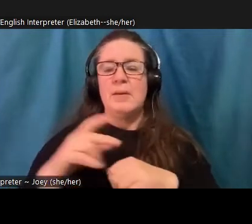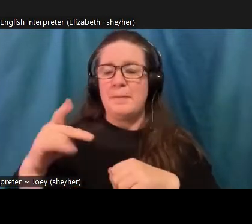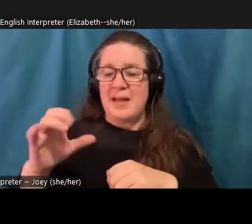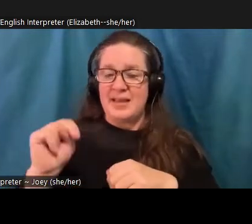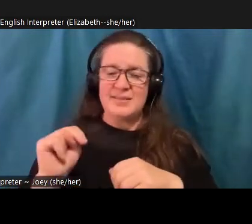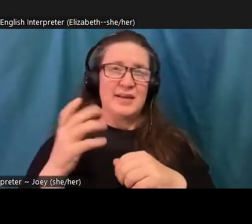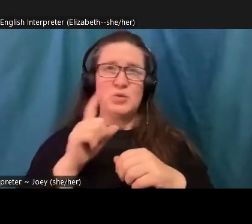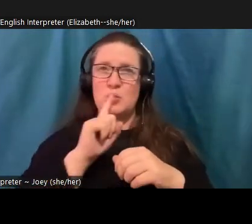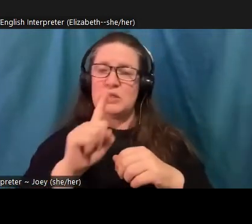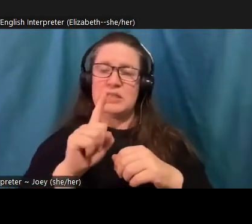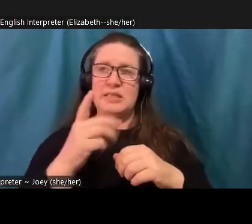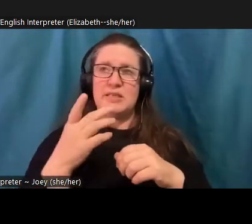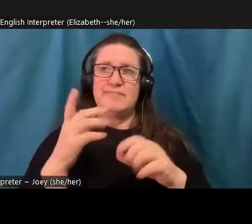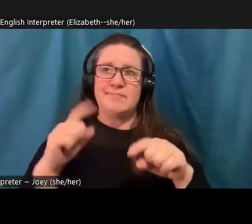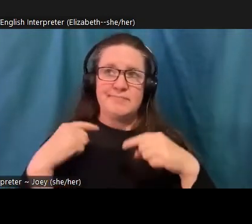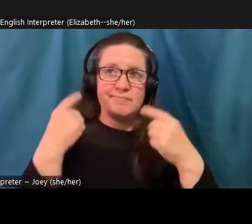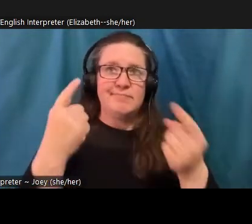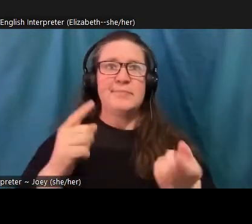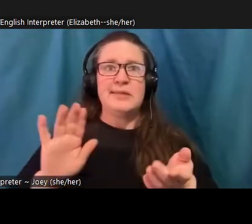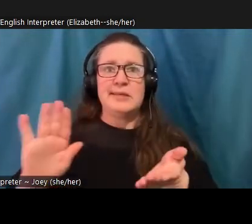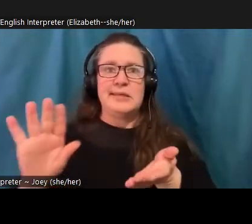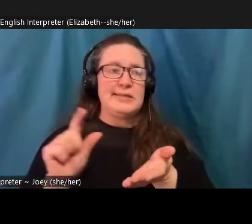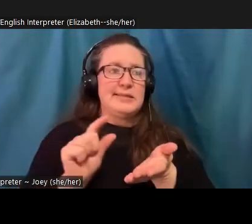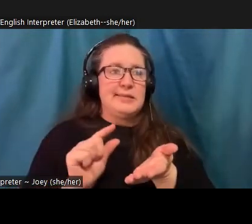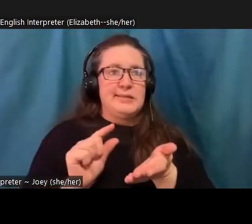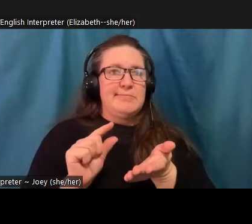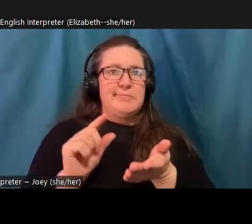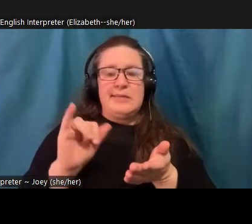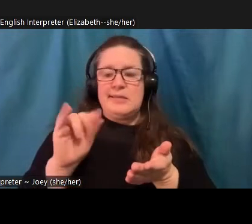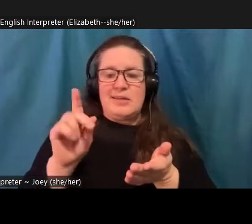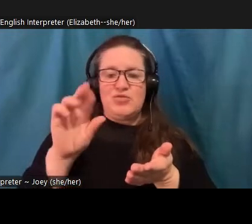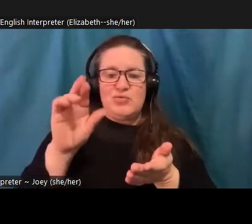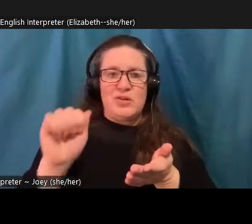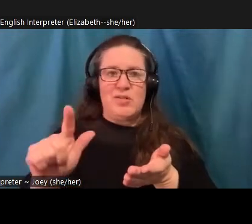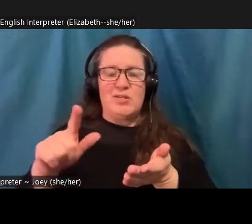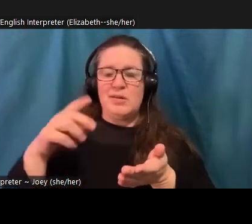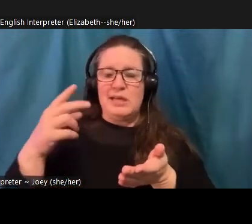industrial history, about the same carbon emissions that the US generated last year alone.